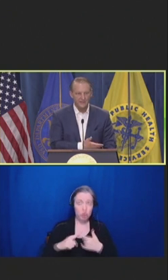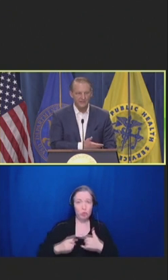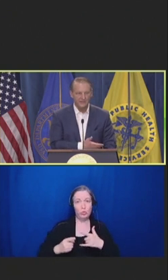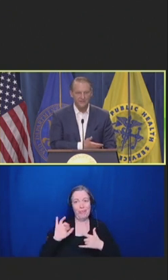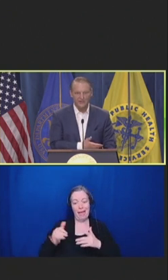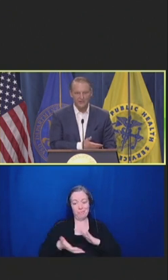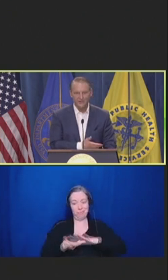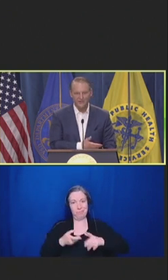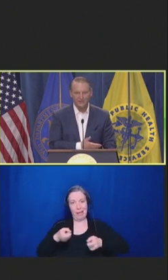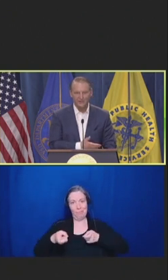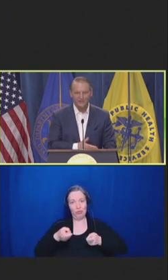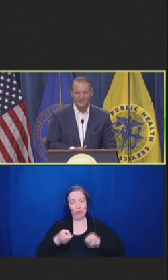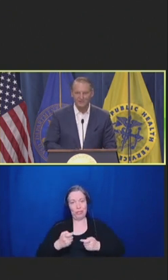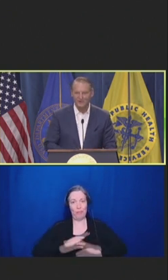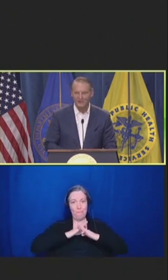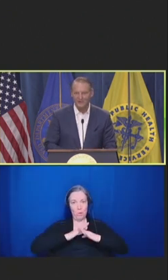Dr. Brown just spoke to some of them.